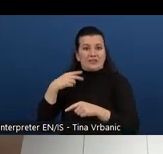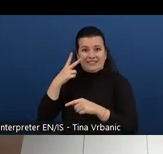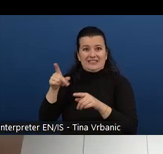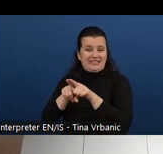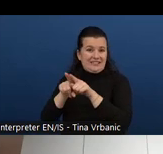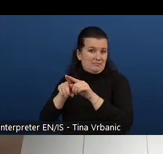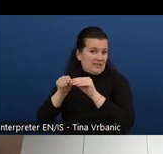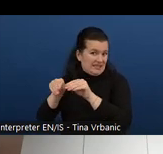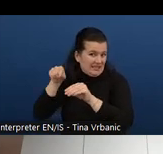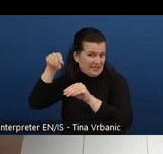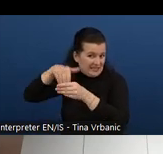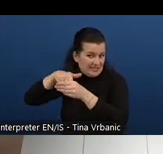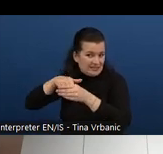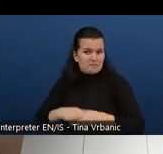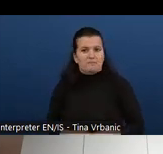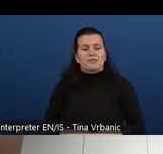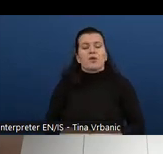So what's in the curricula?